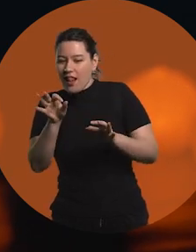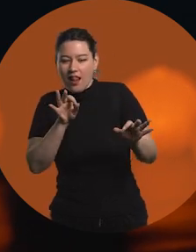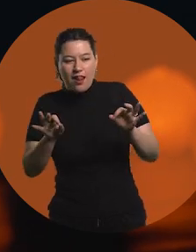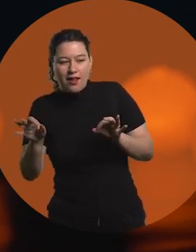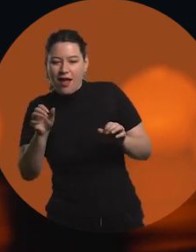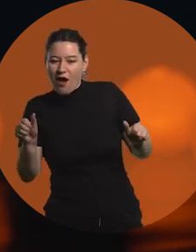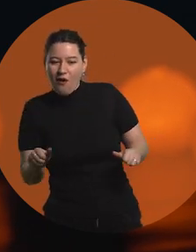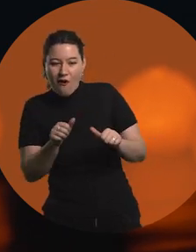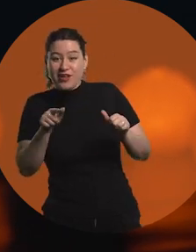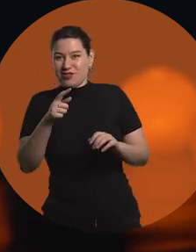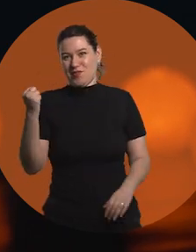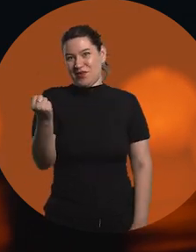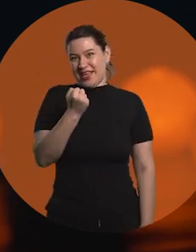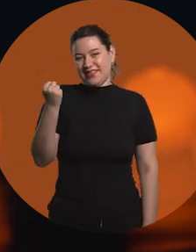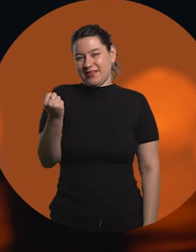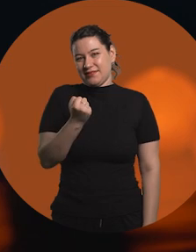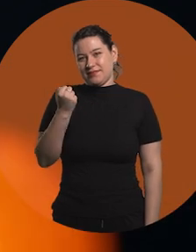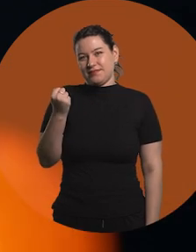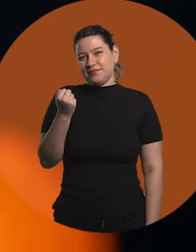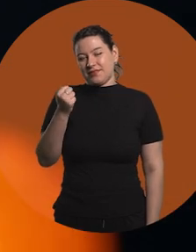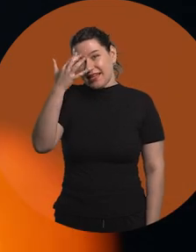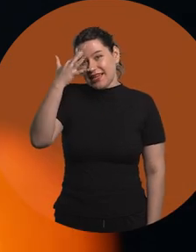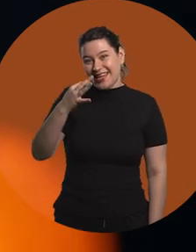choosing which path to follow, are all very important.